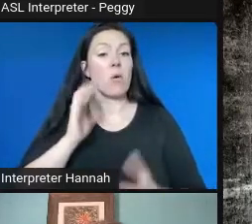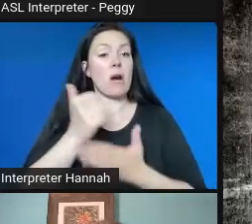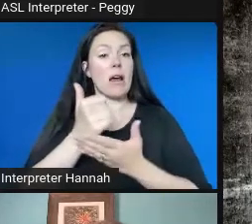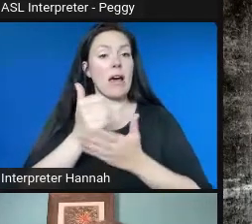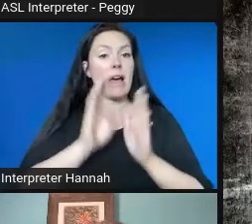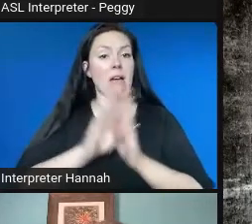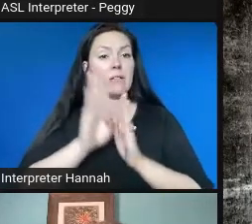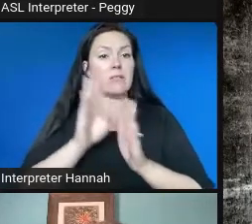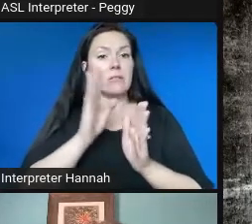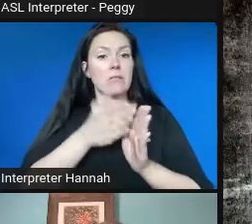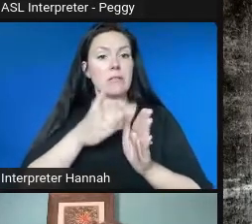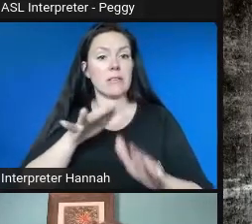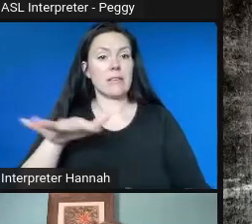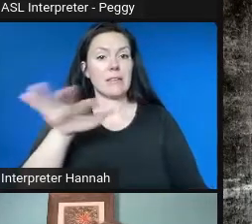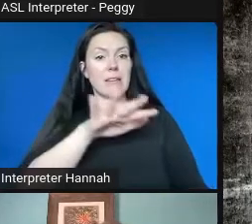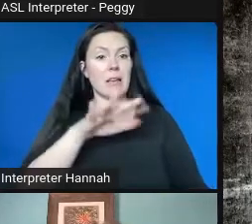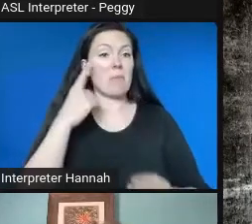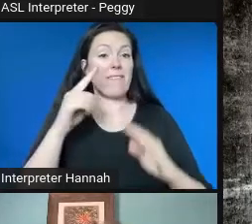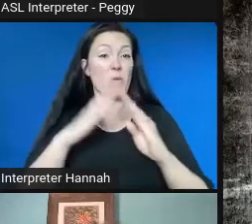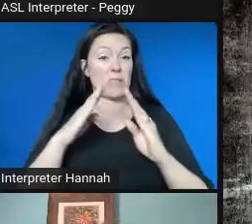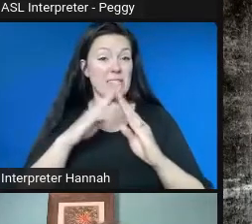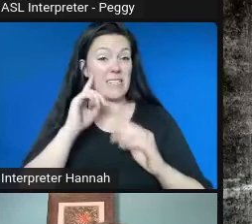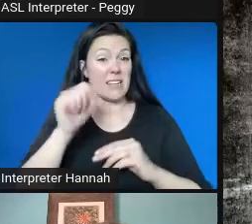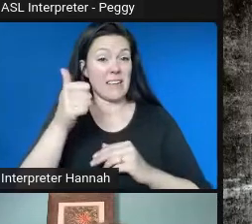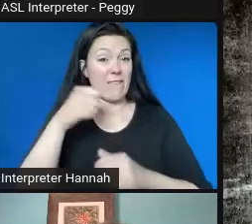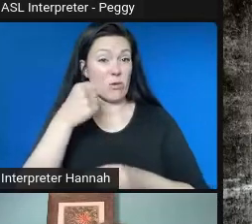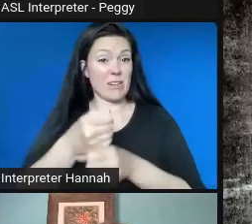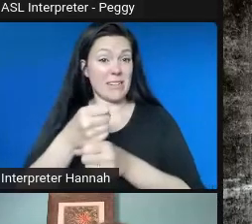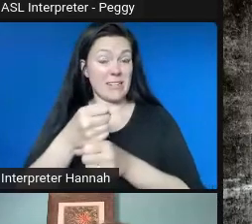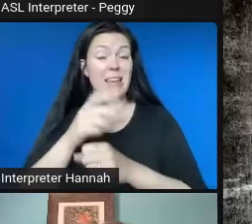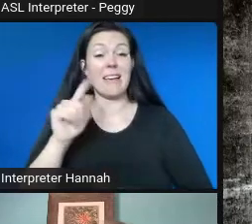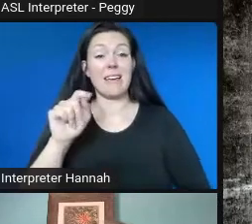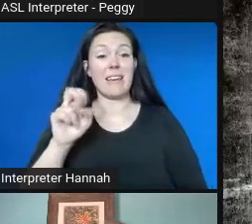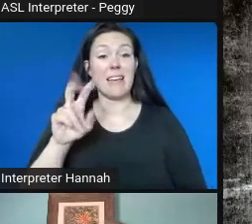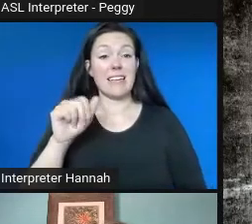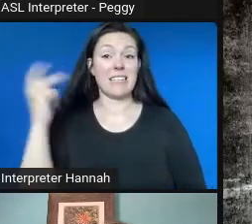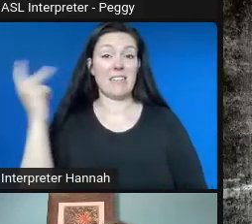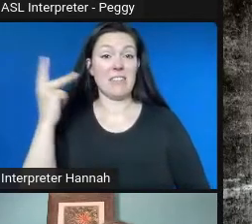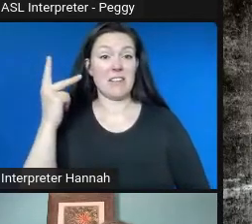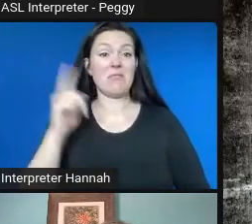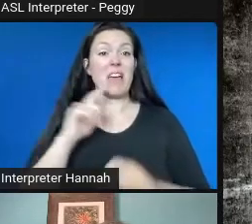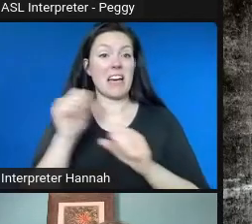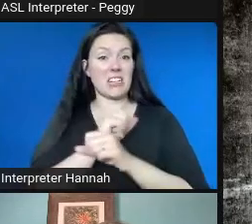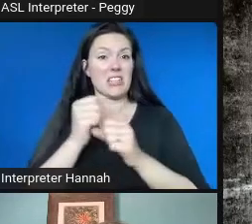Moines for about ten years. In fact, Teva and I had overlapping time for the City